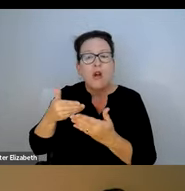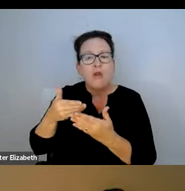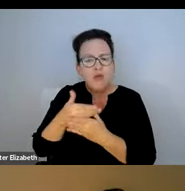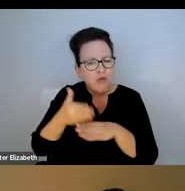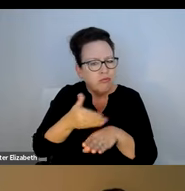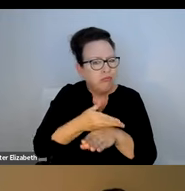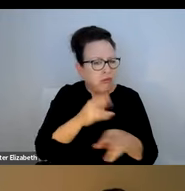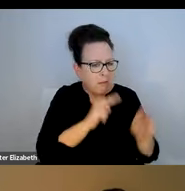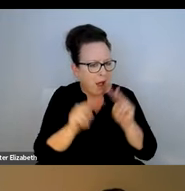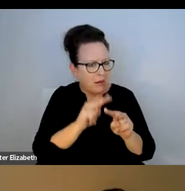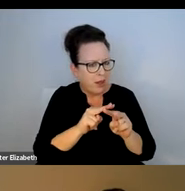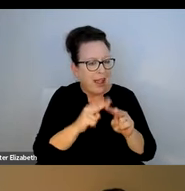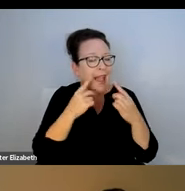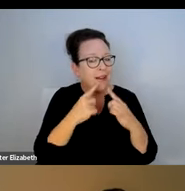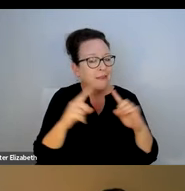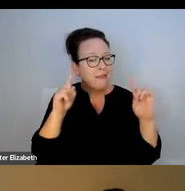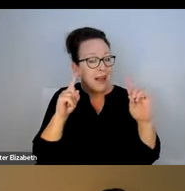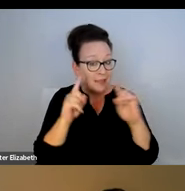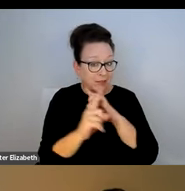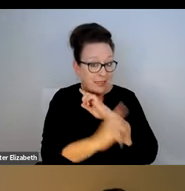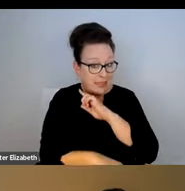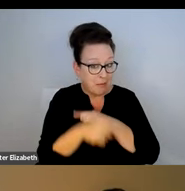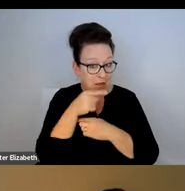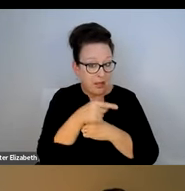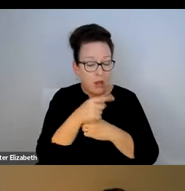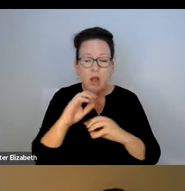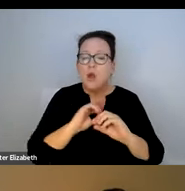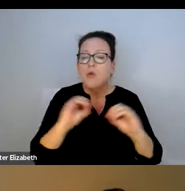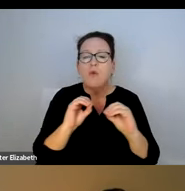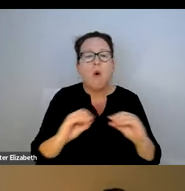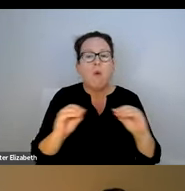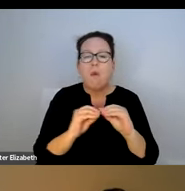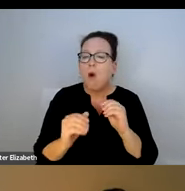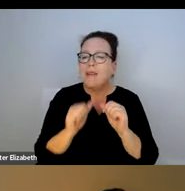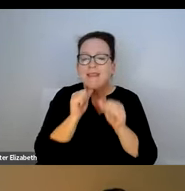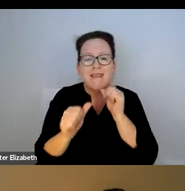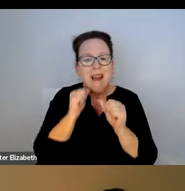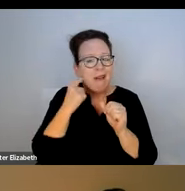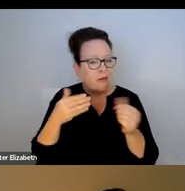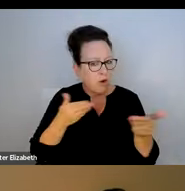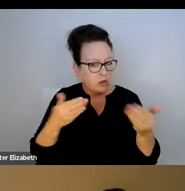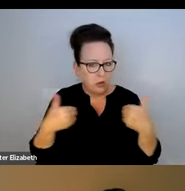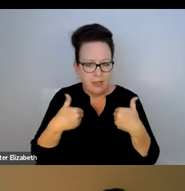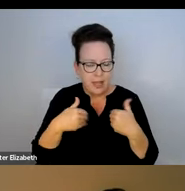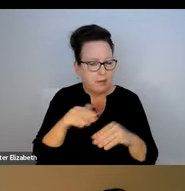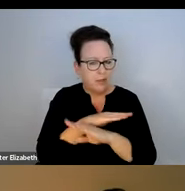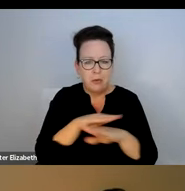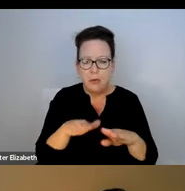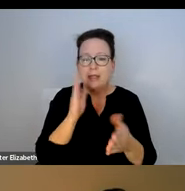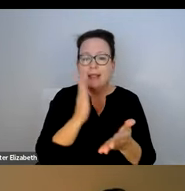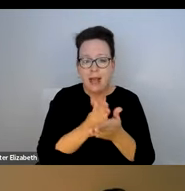FIRST, THE MBTA, UBER, AND LYFT REPRESENTATIVES, THROUGH MONITORING AND EFFECTIVE DISCIPLINE, ENSURE NO MORE